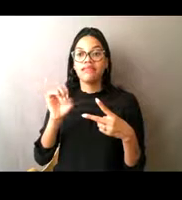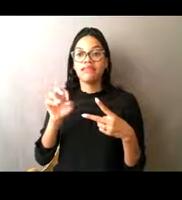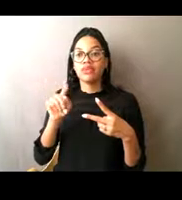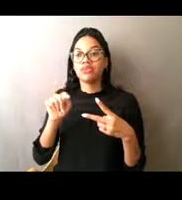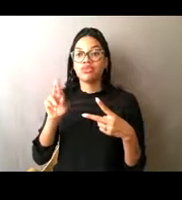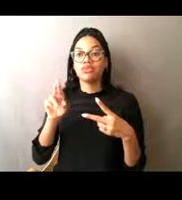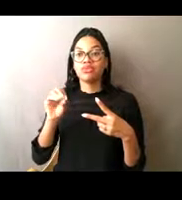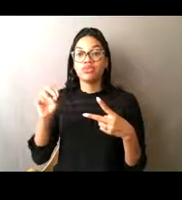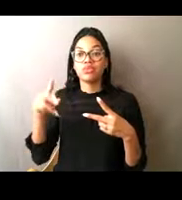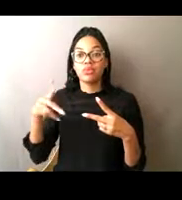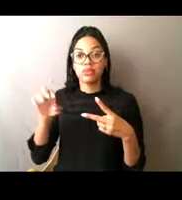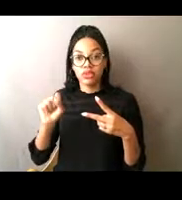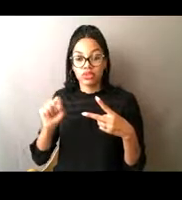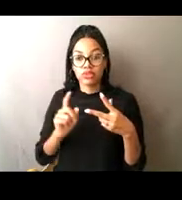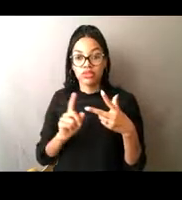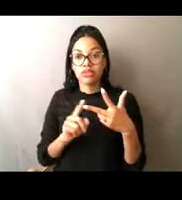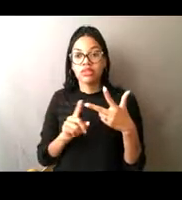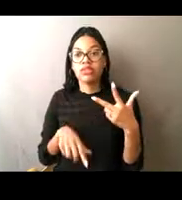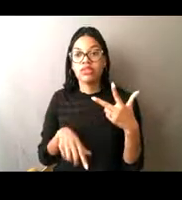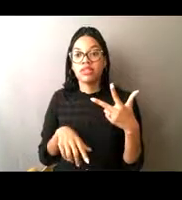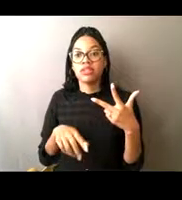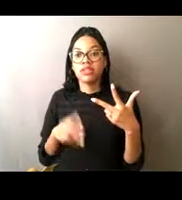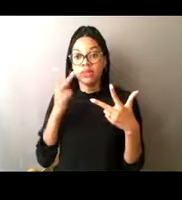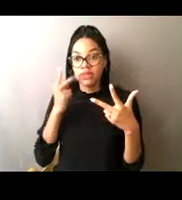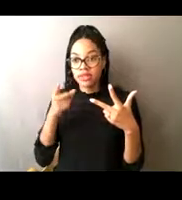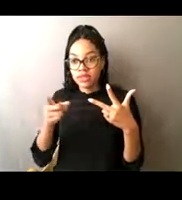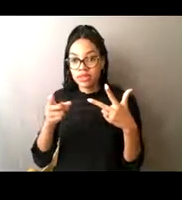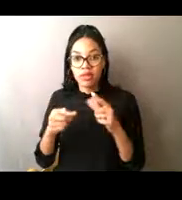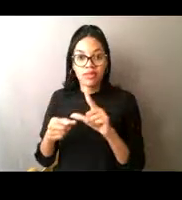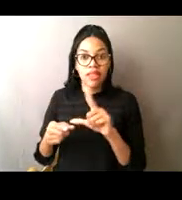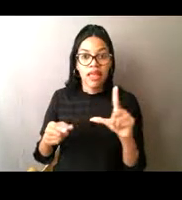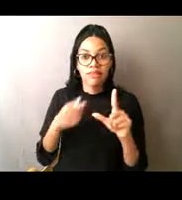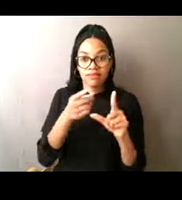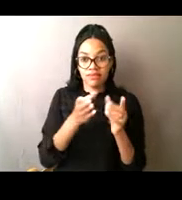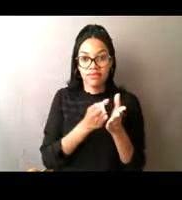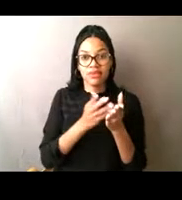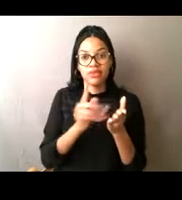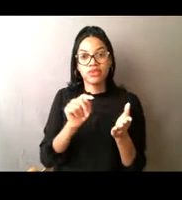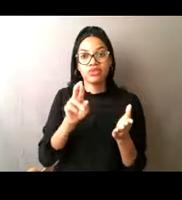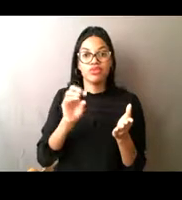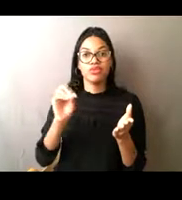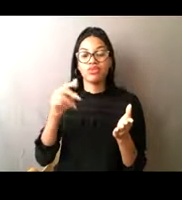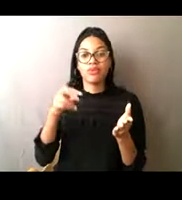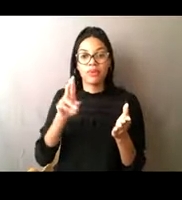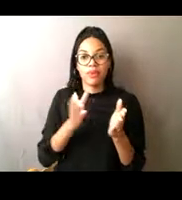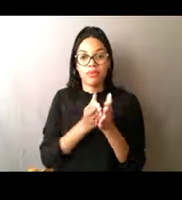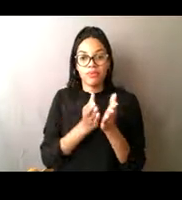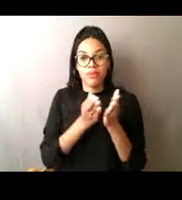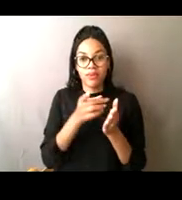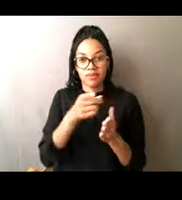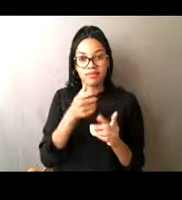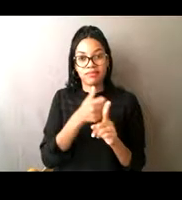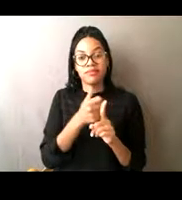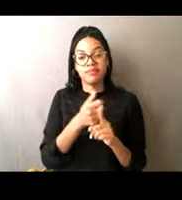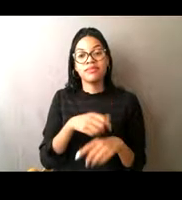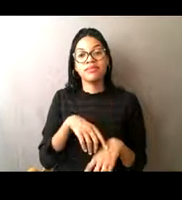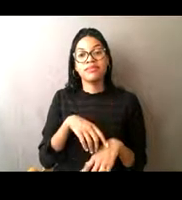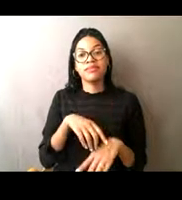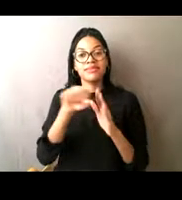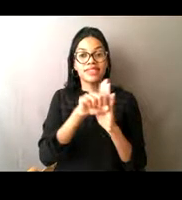is an Alaska Wildlife Trooper boat, and there are both state troopers and OLE officers onboard that boat